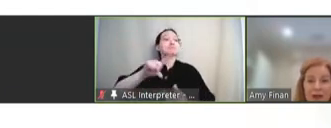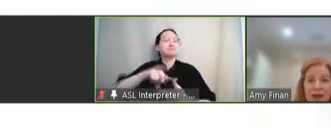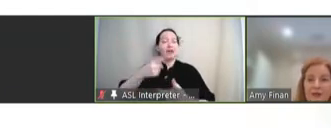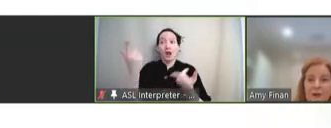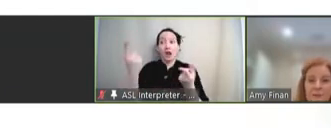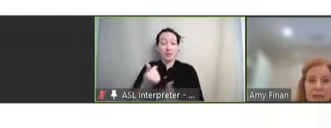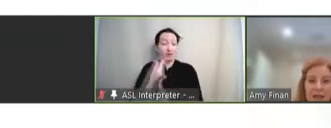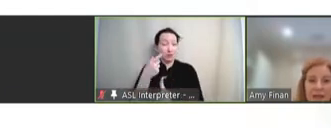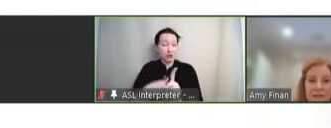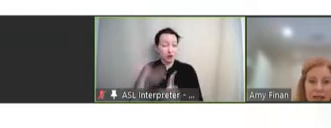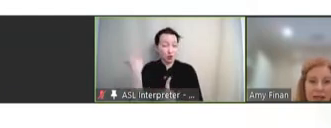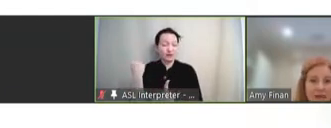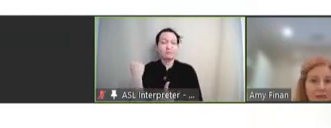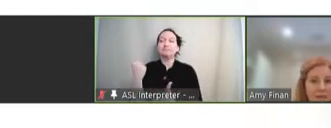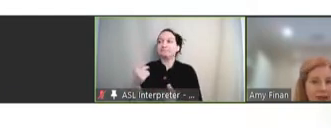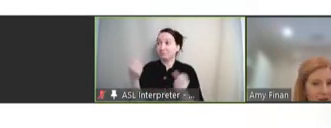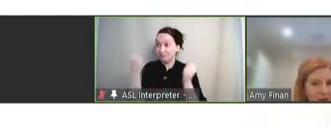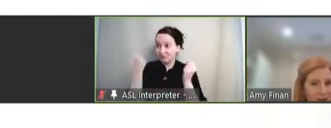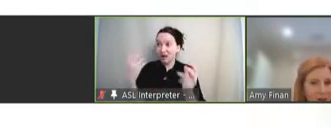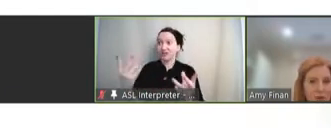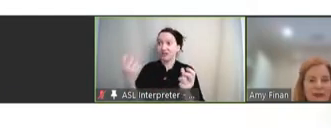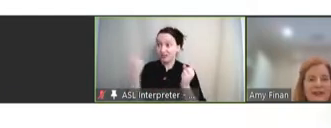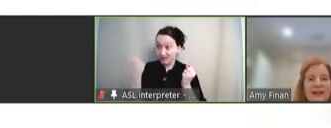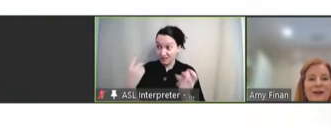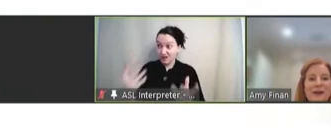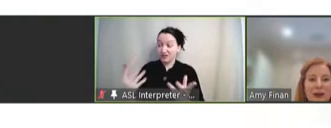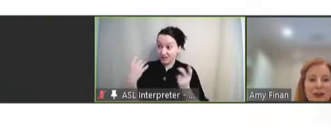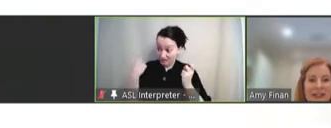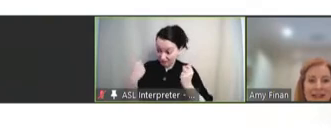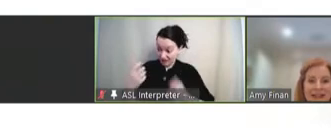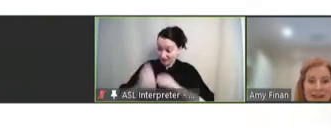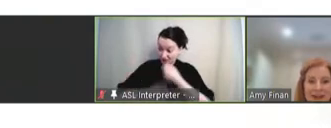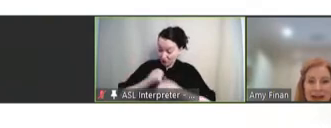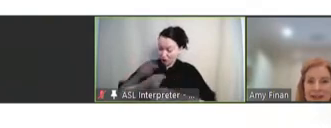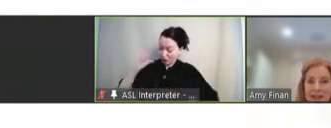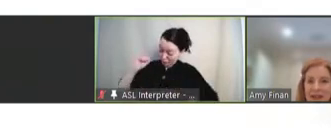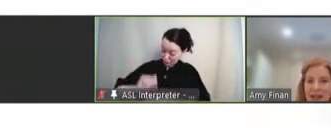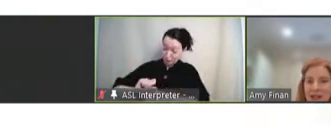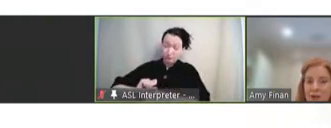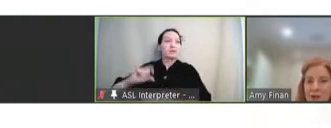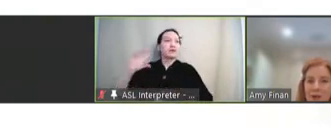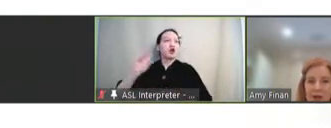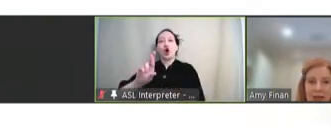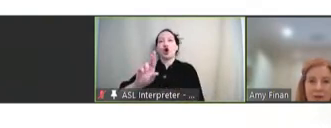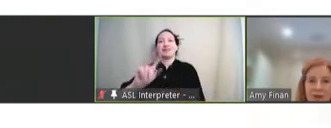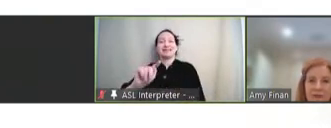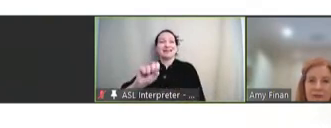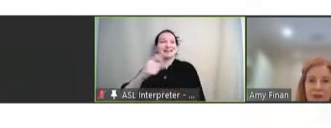and after many, many, many years of work, the RTSS vaccine made history by becoming the first